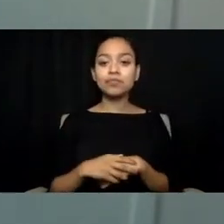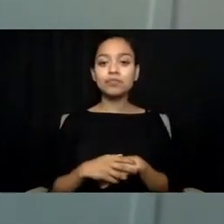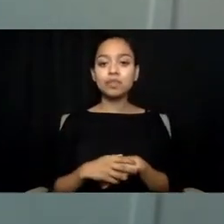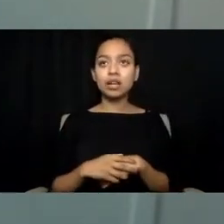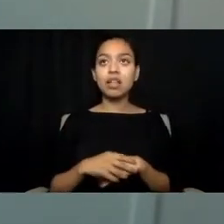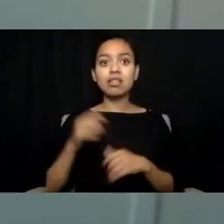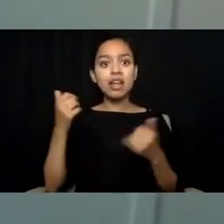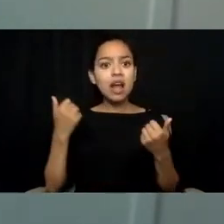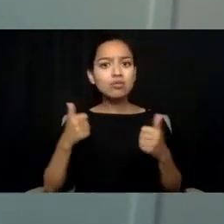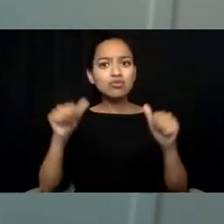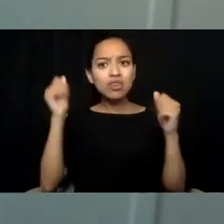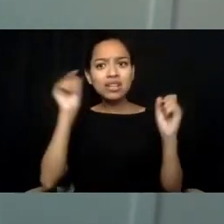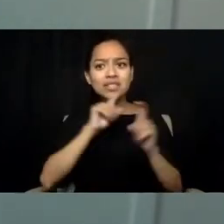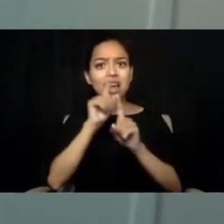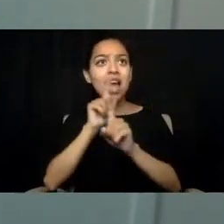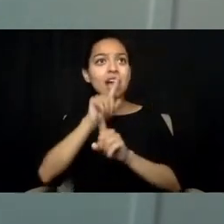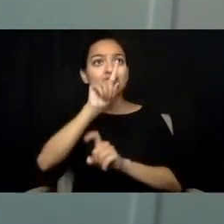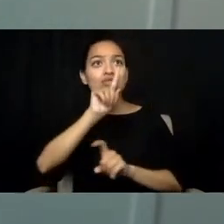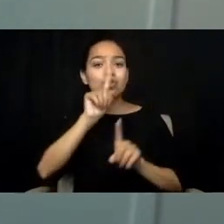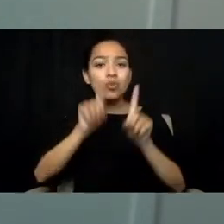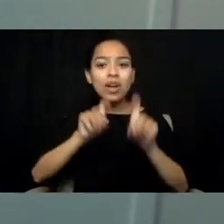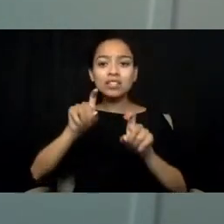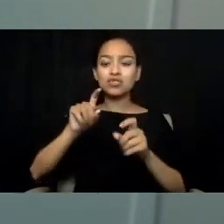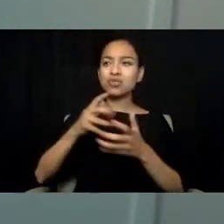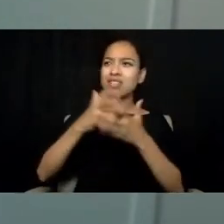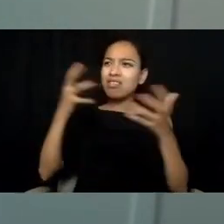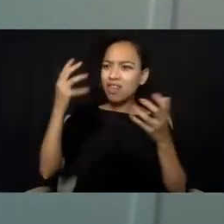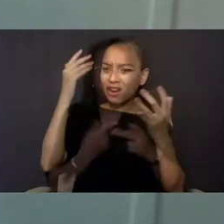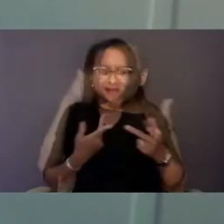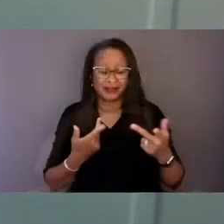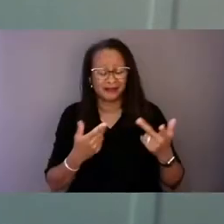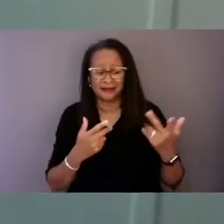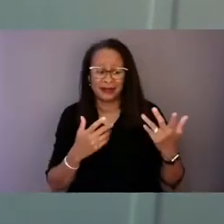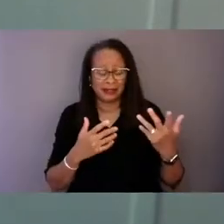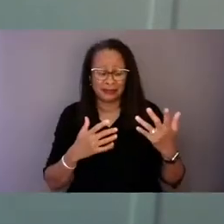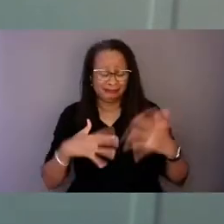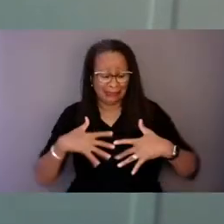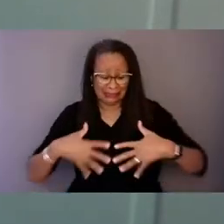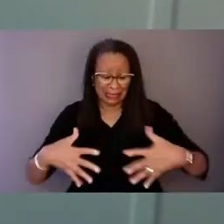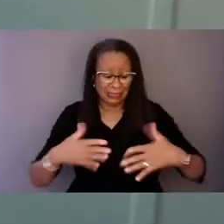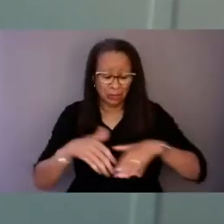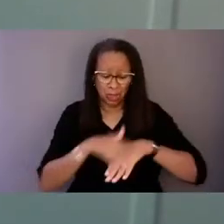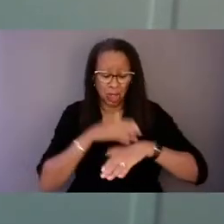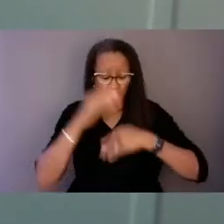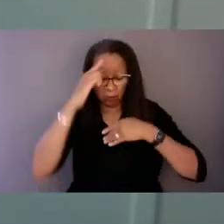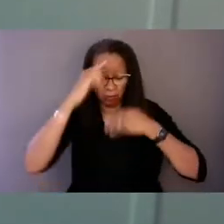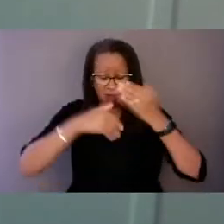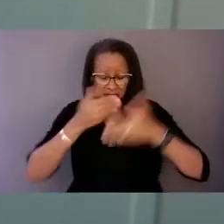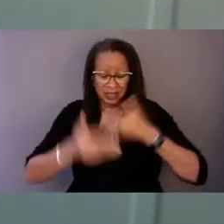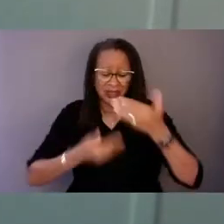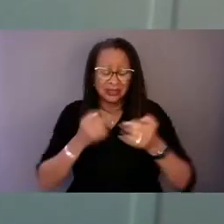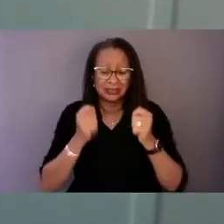with high anxiety, a slow processing speed, and believing the inability to make eye contact